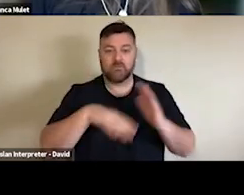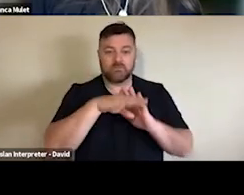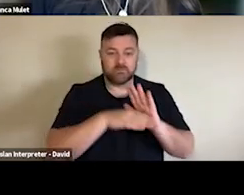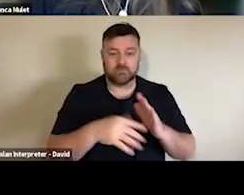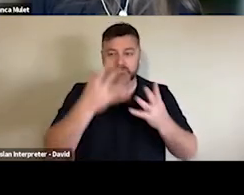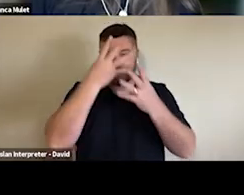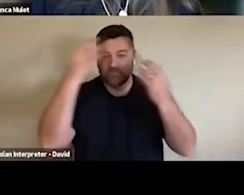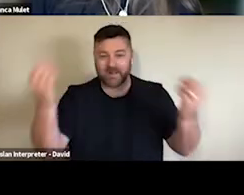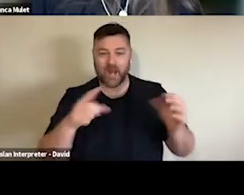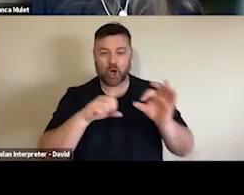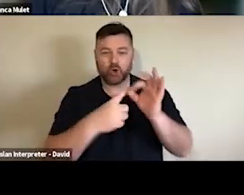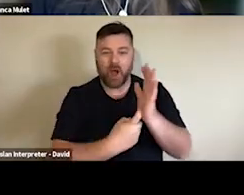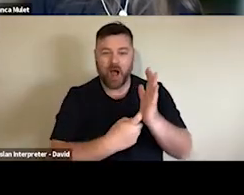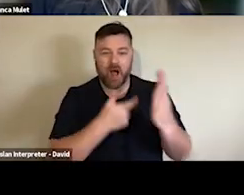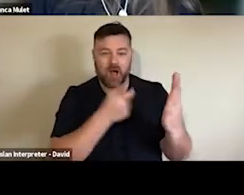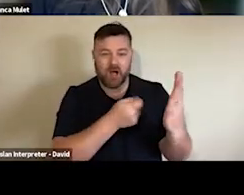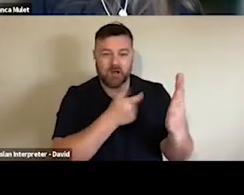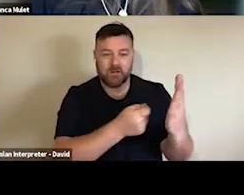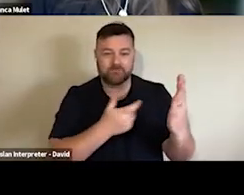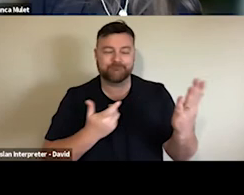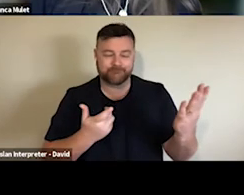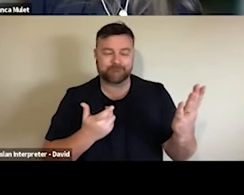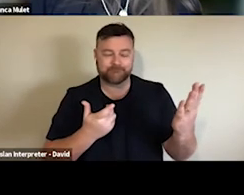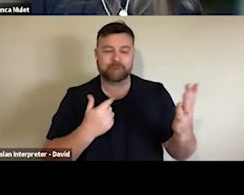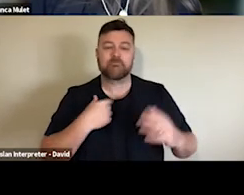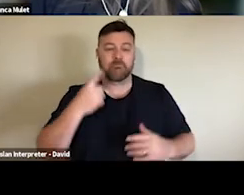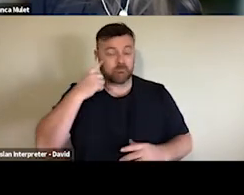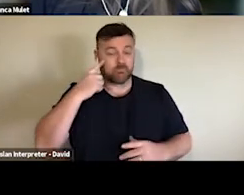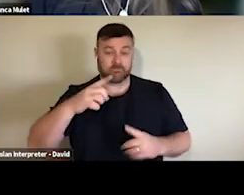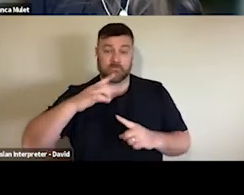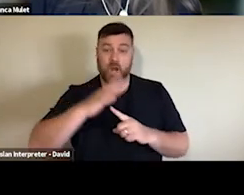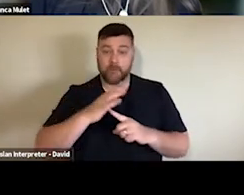I think that's partly because some of that movement to digital or hybrid offerings was